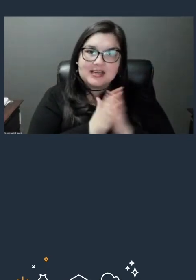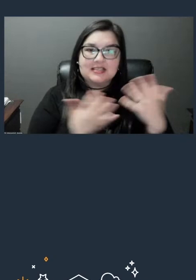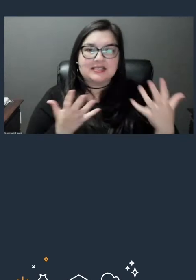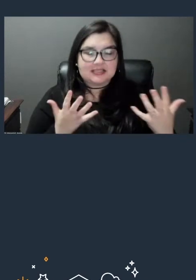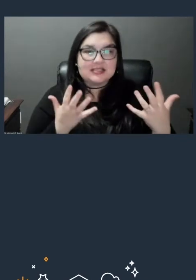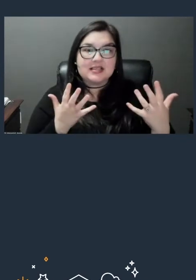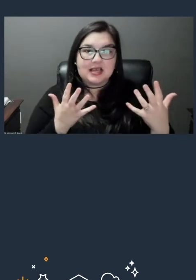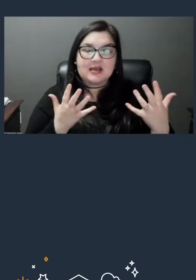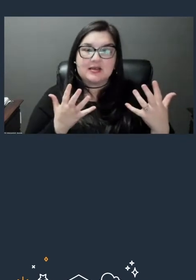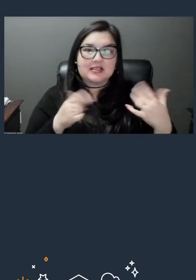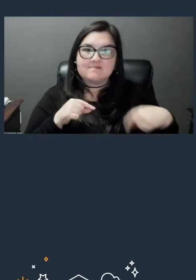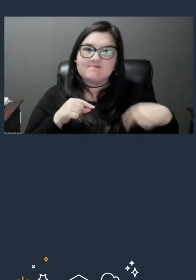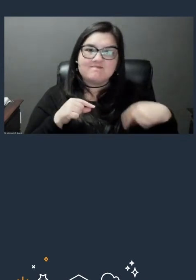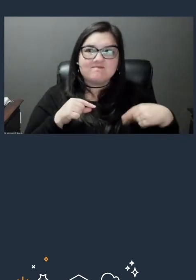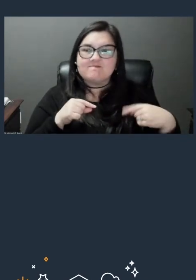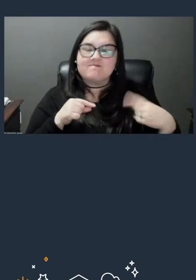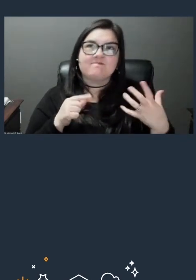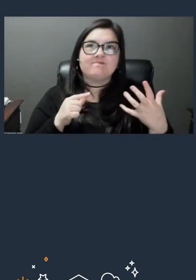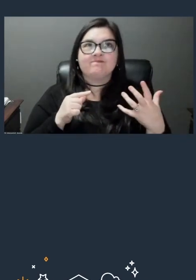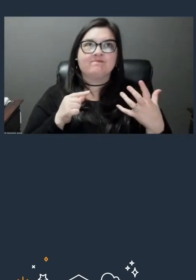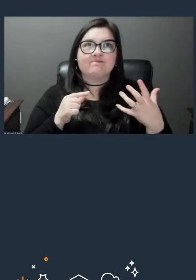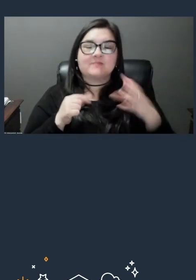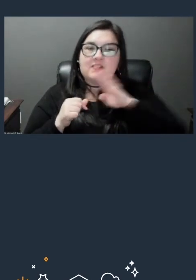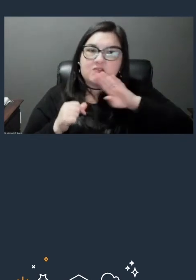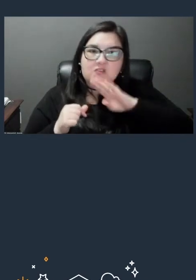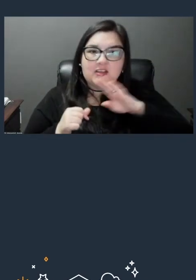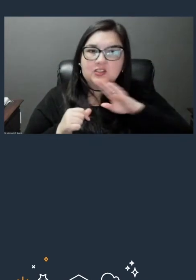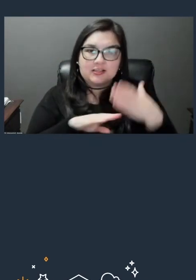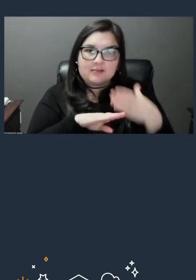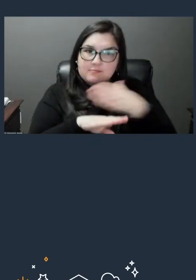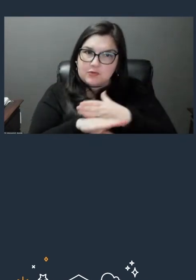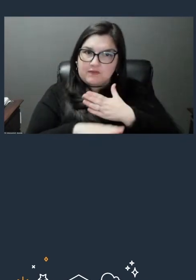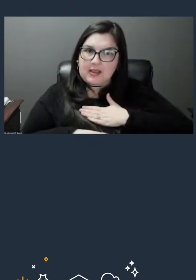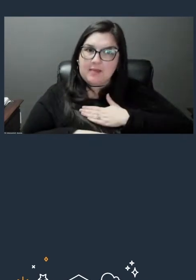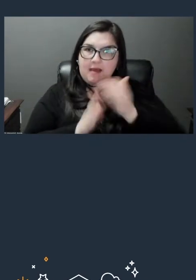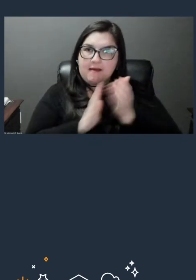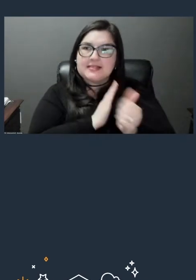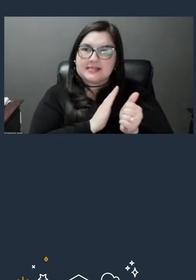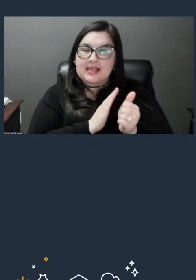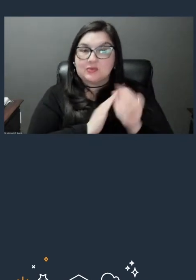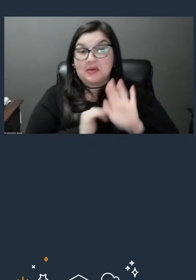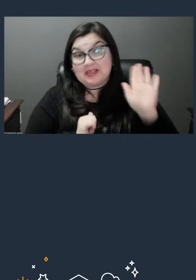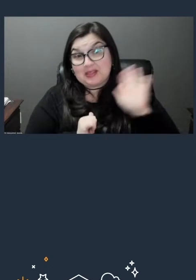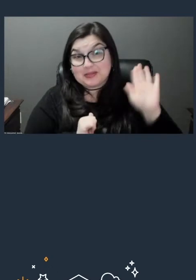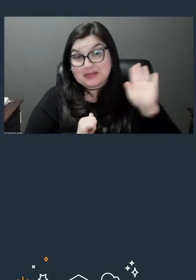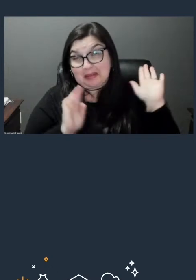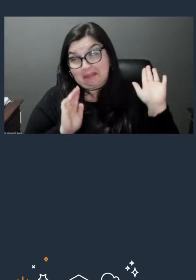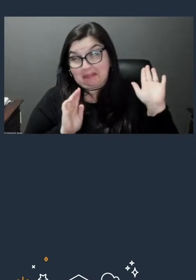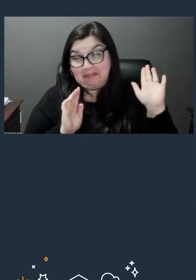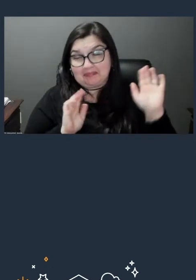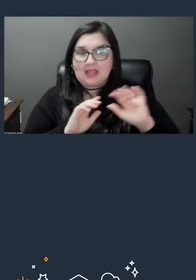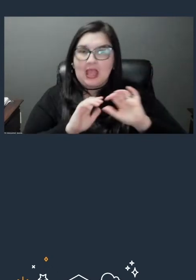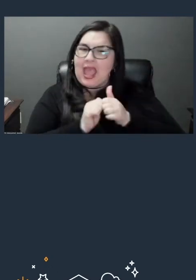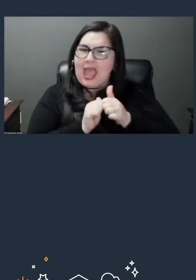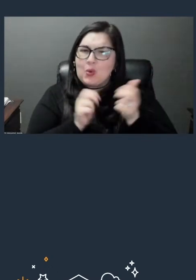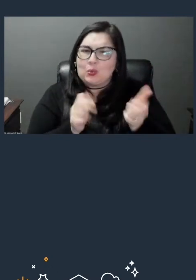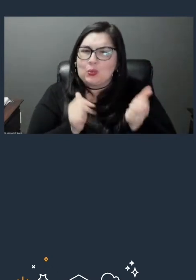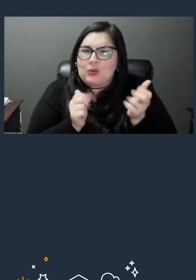to proving my skillset or at least it used to be anyway, how quickly could I actually get a badge?